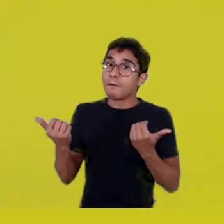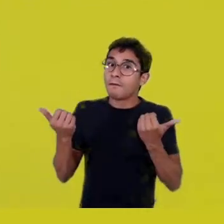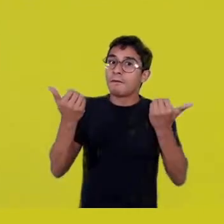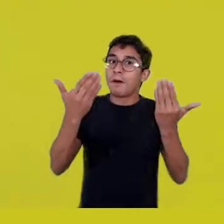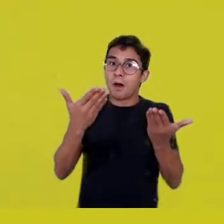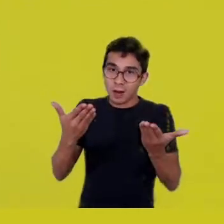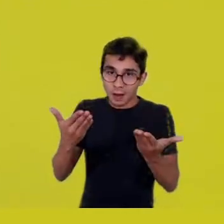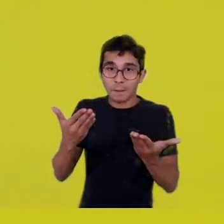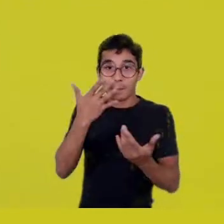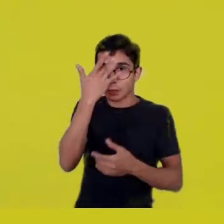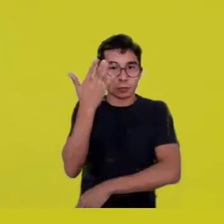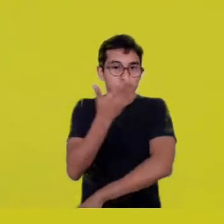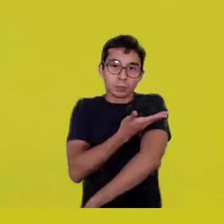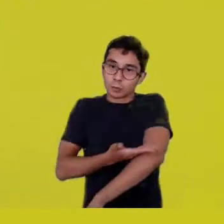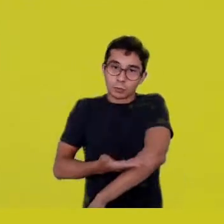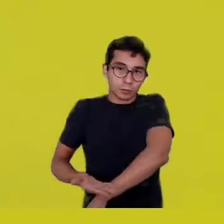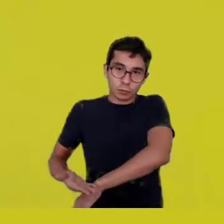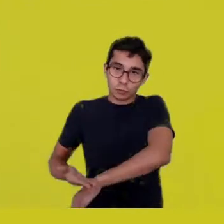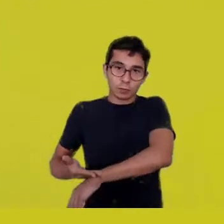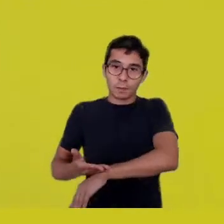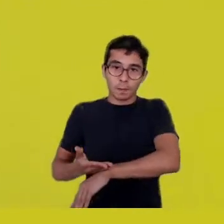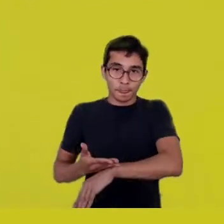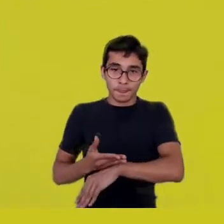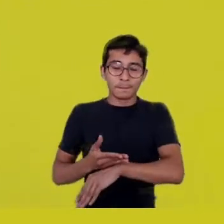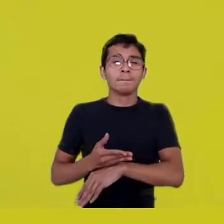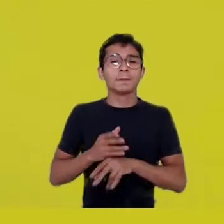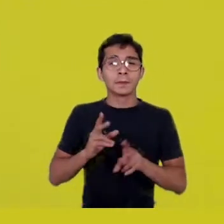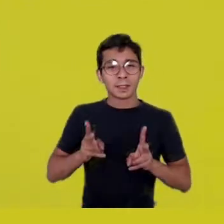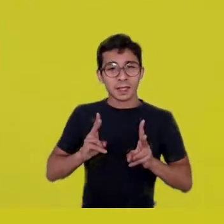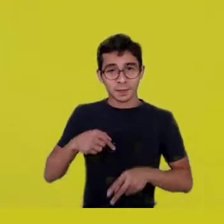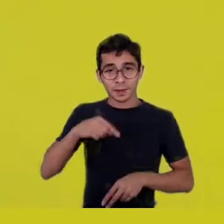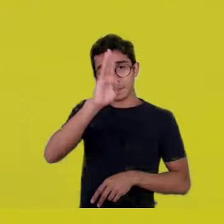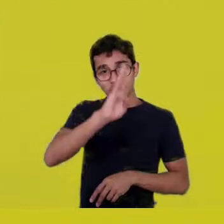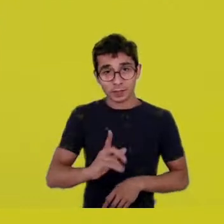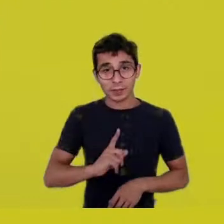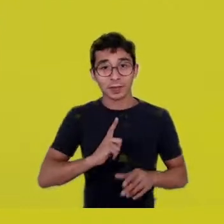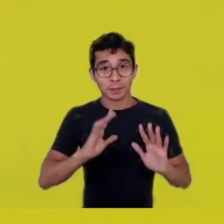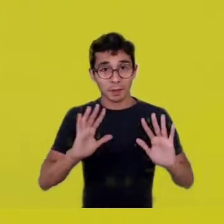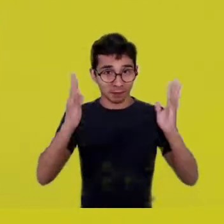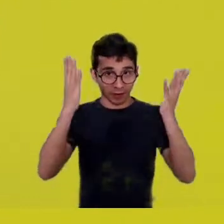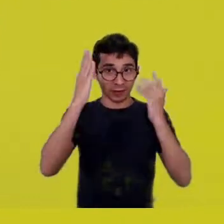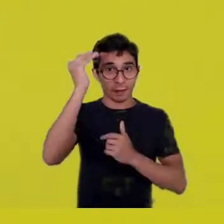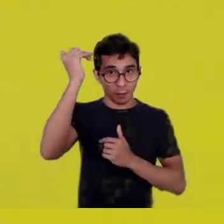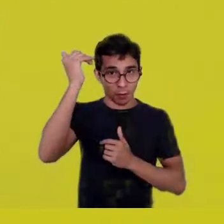We have a very well-known festivity, both in Brazil and abroad, Quarup.